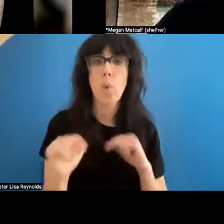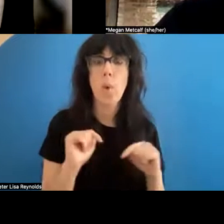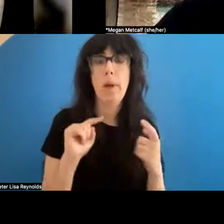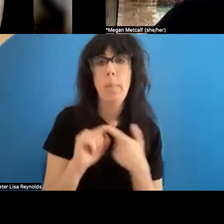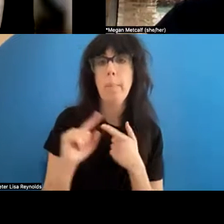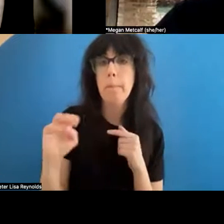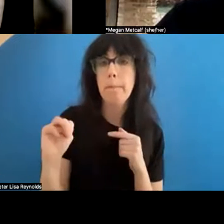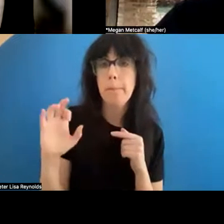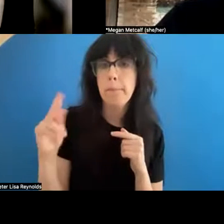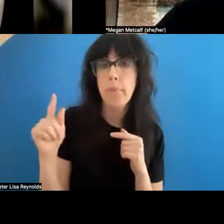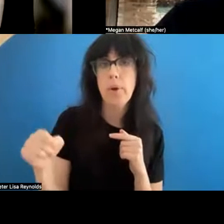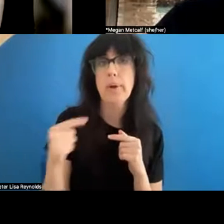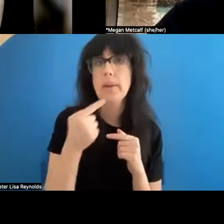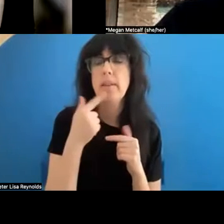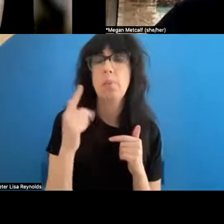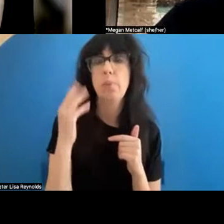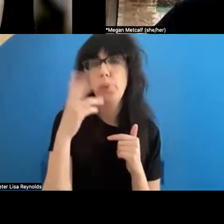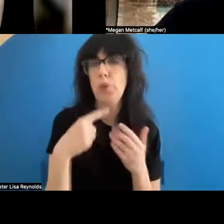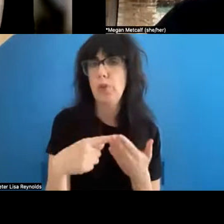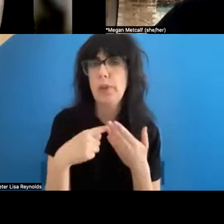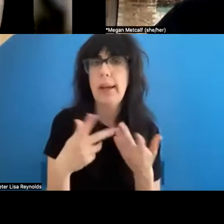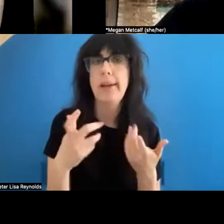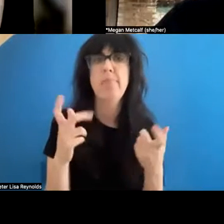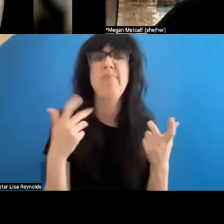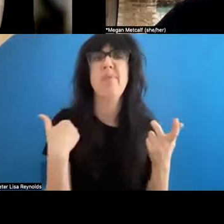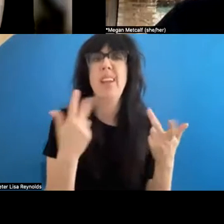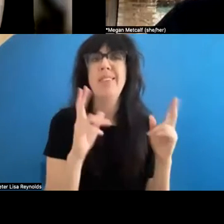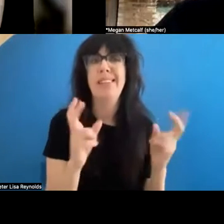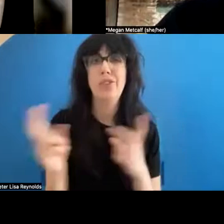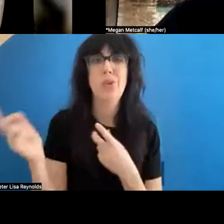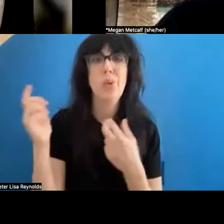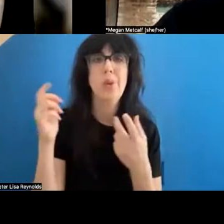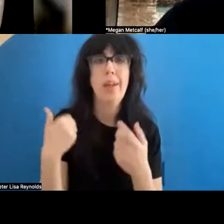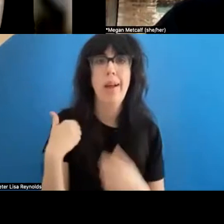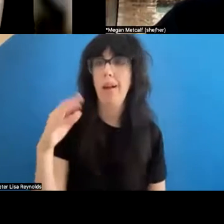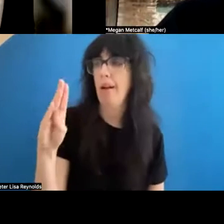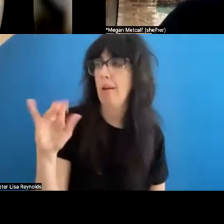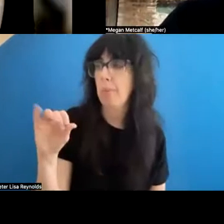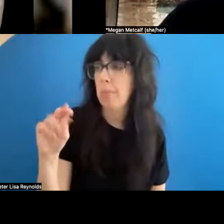beautiful dialogue, and there are issues with it, the way Beonce is using is